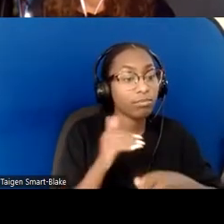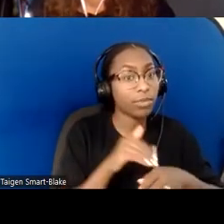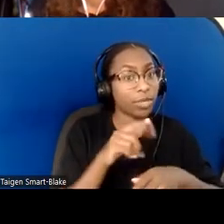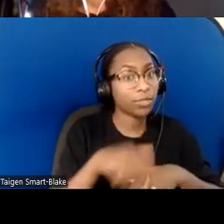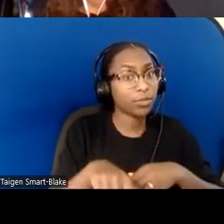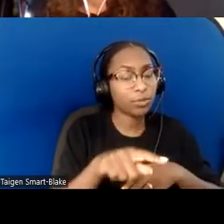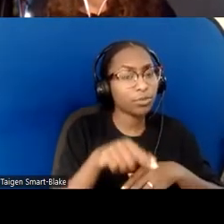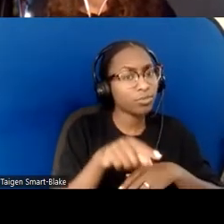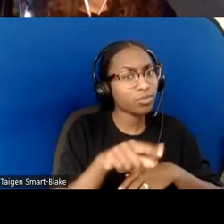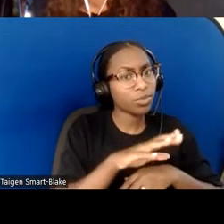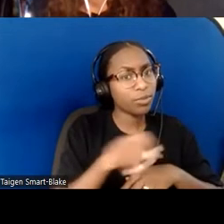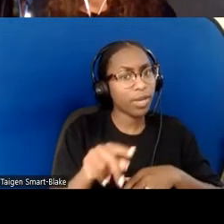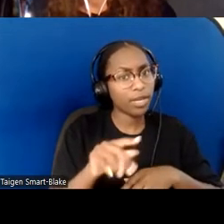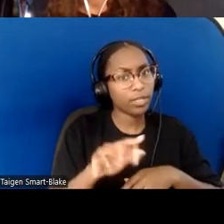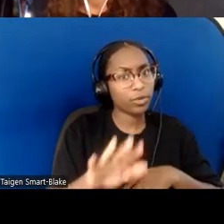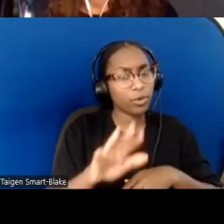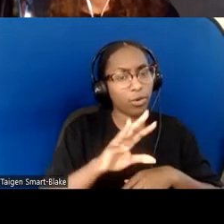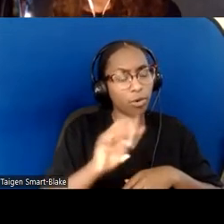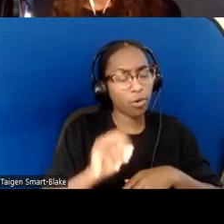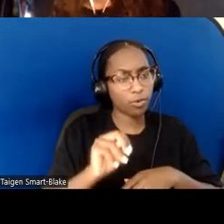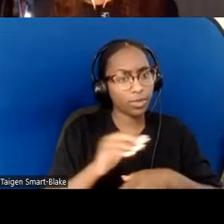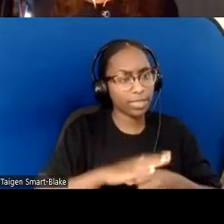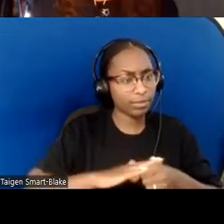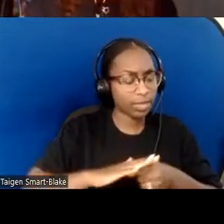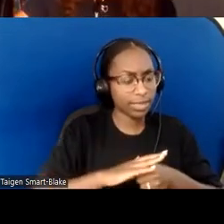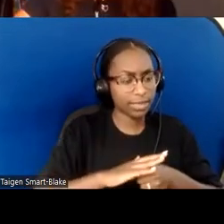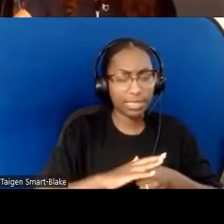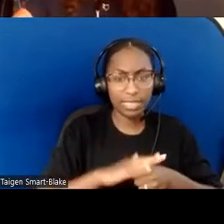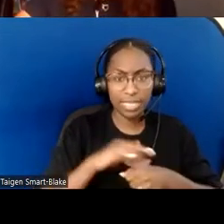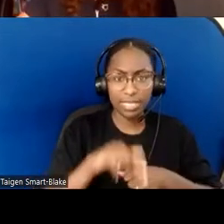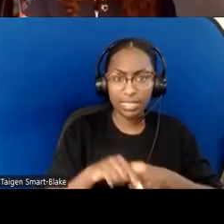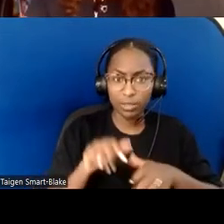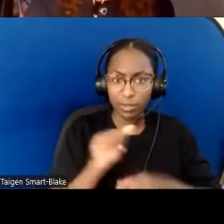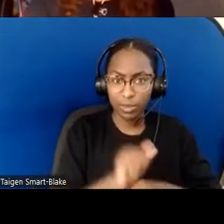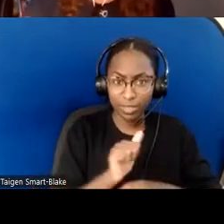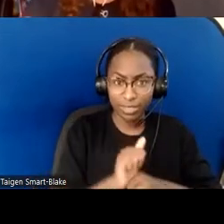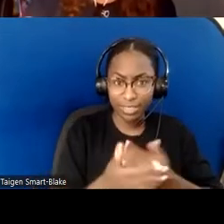This is hard stuff. It's hard, internal work. It's not gonna happen over time; we're not gonna get it right